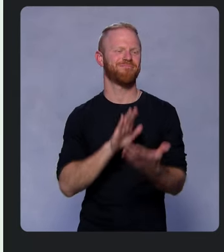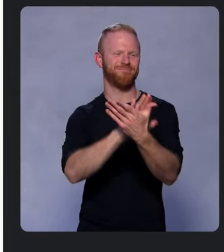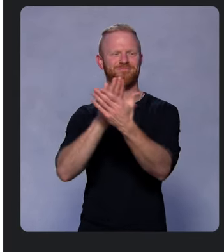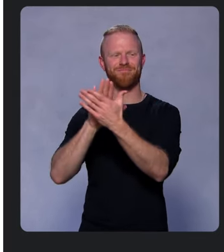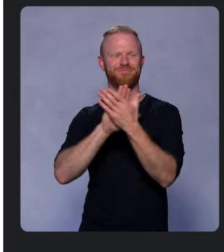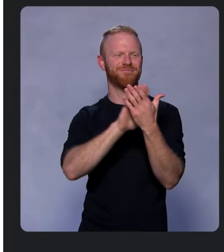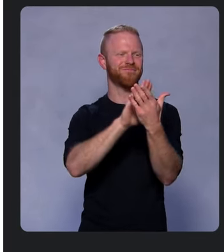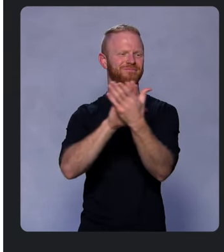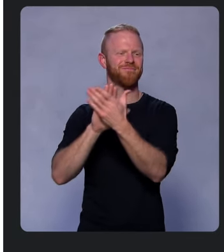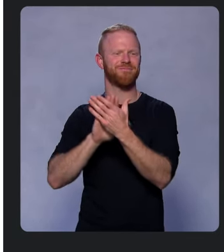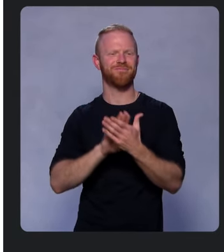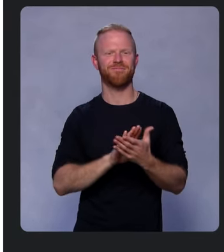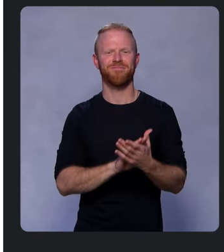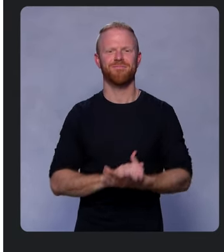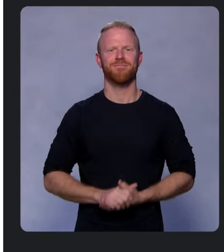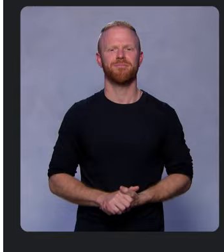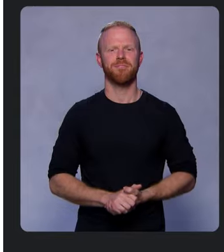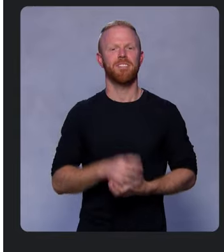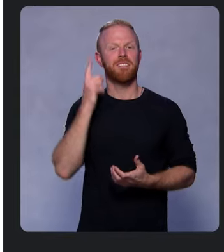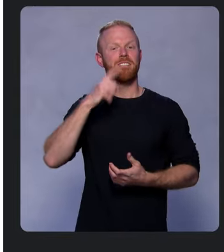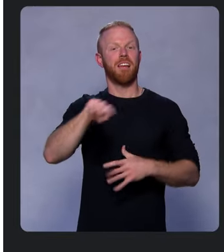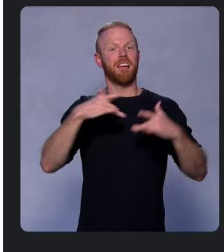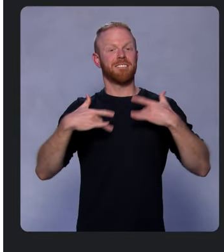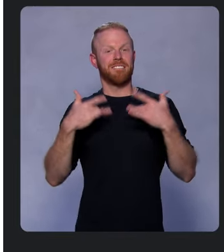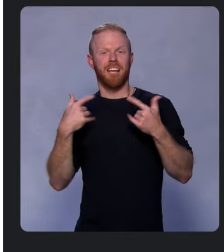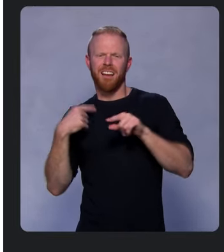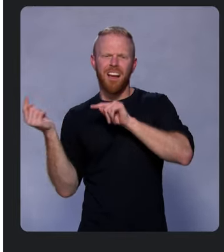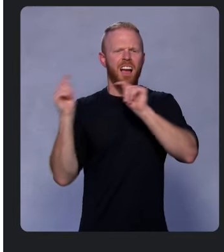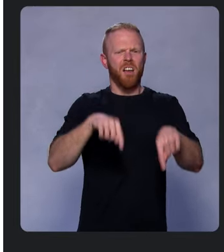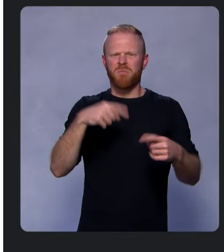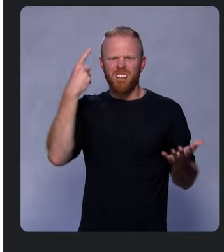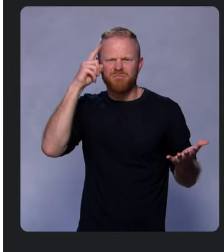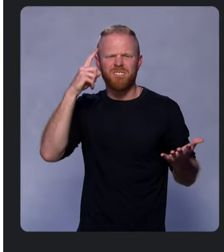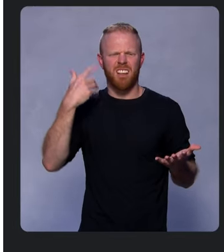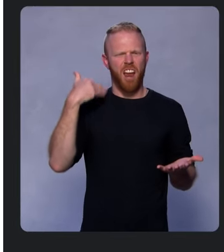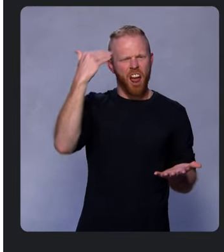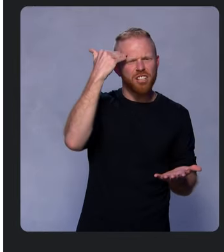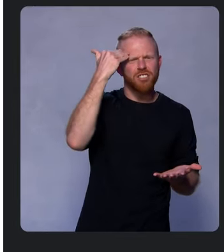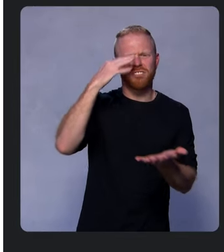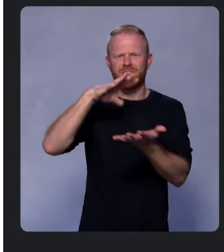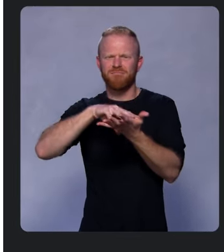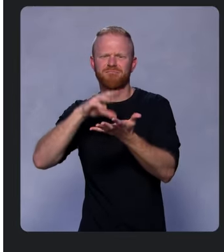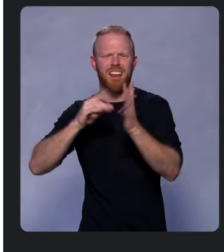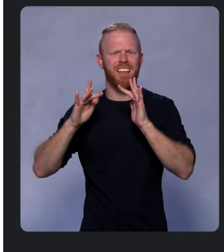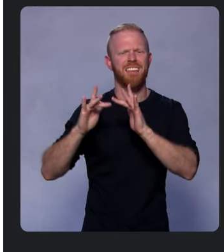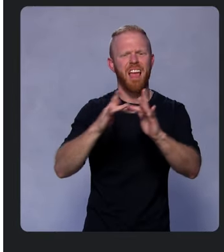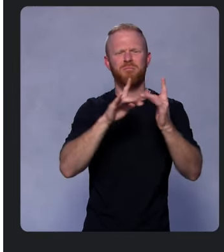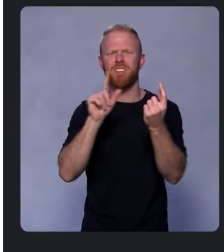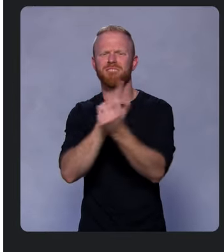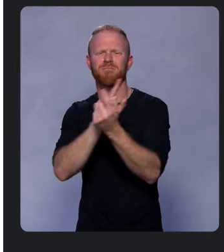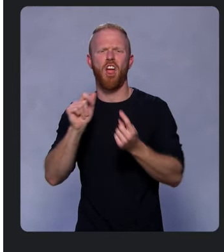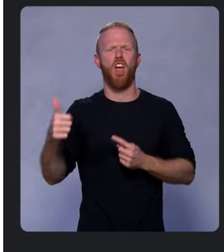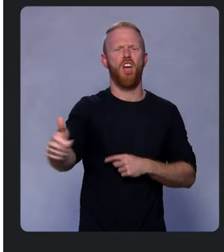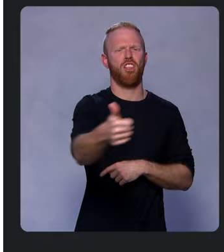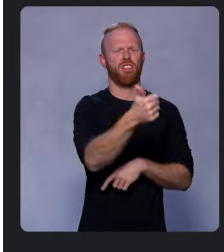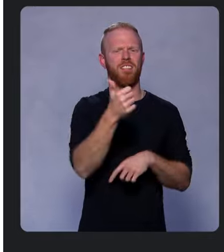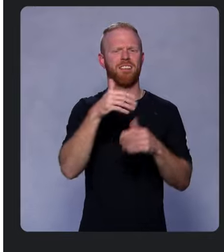In these events, I come for knowledge, networking, to meet fellow developers, and see what things can I bring back to my community as well.